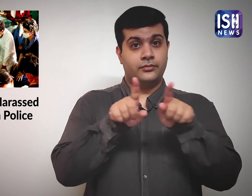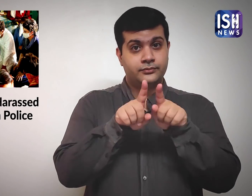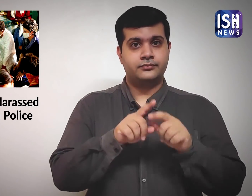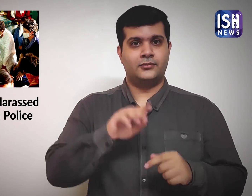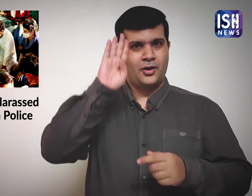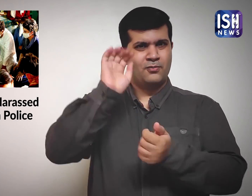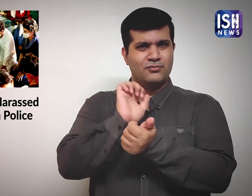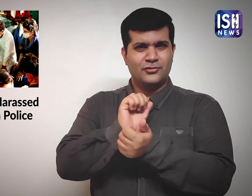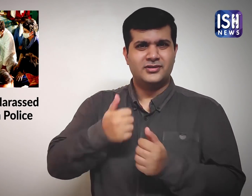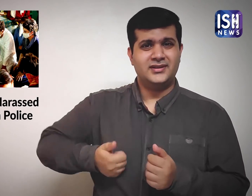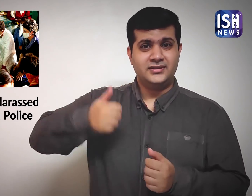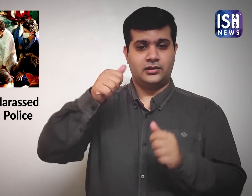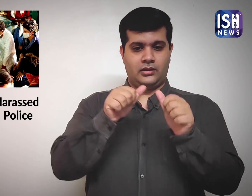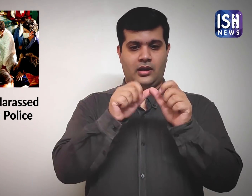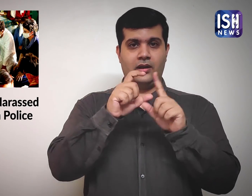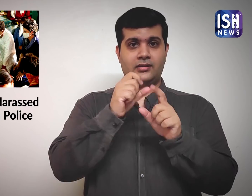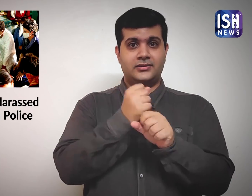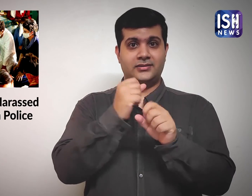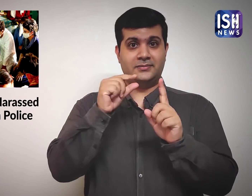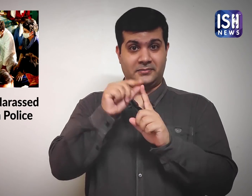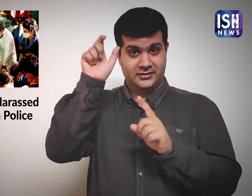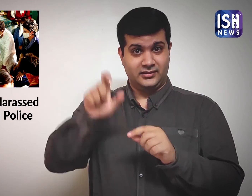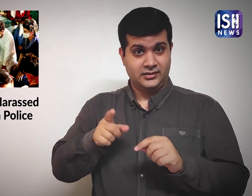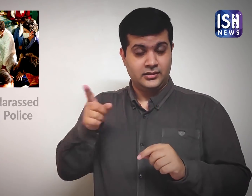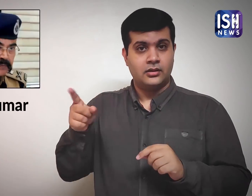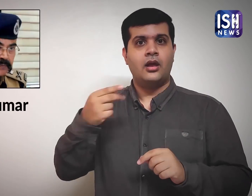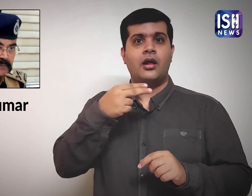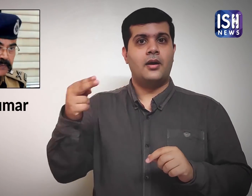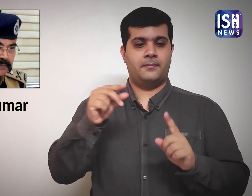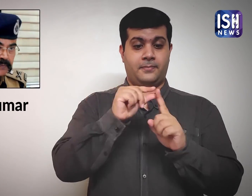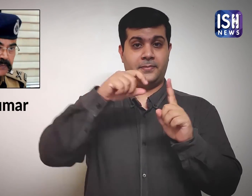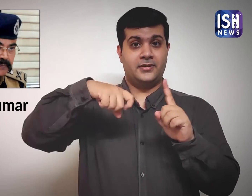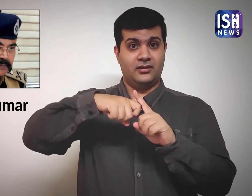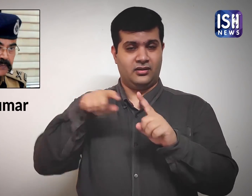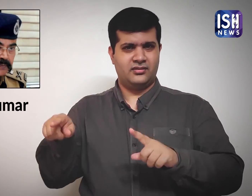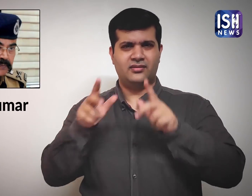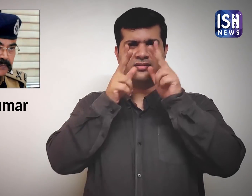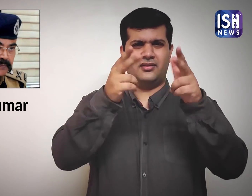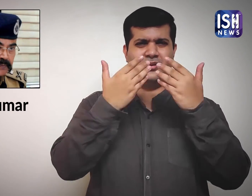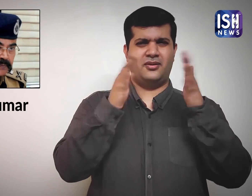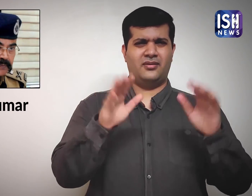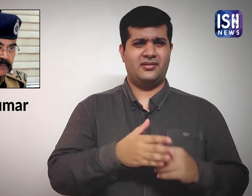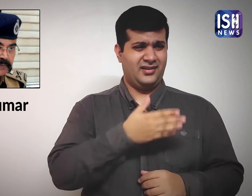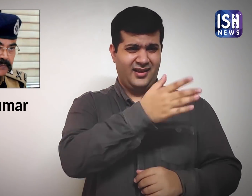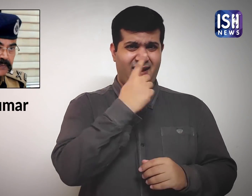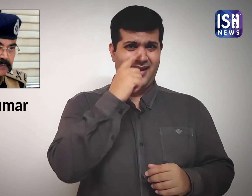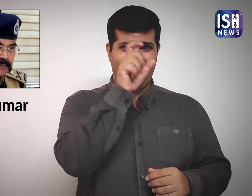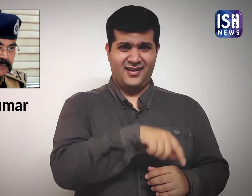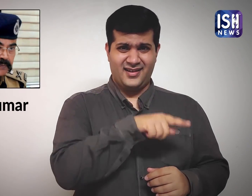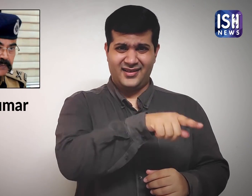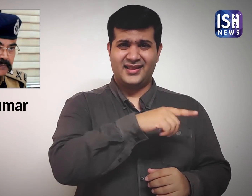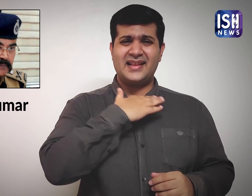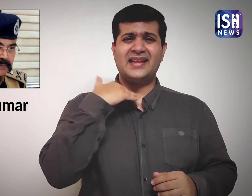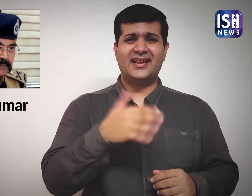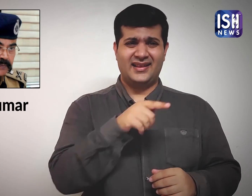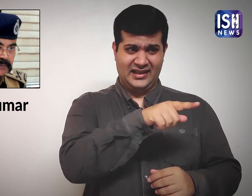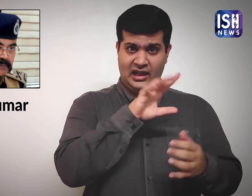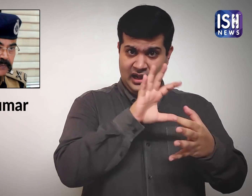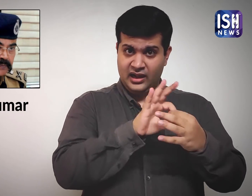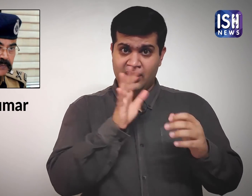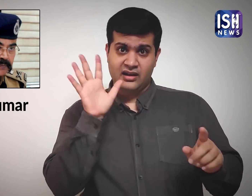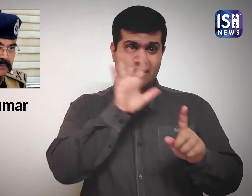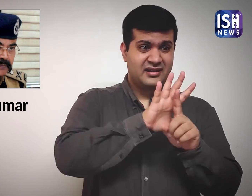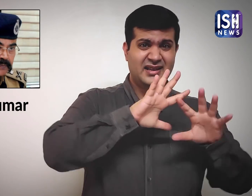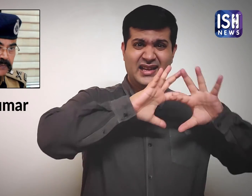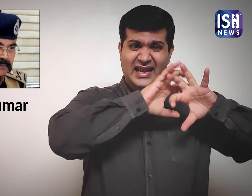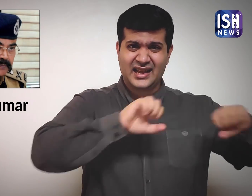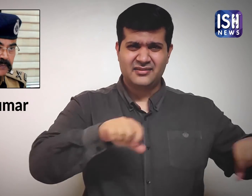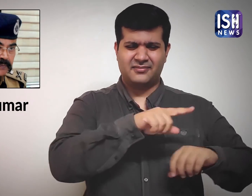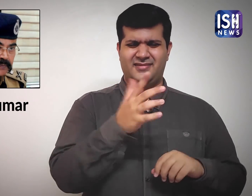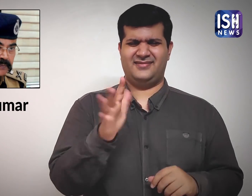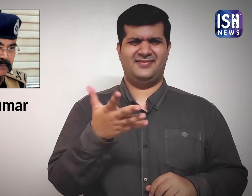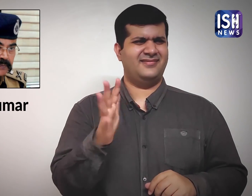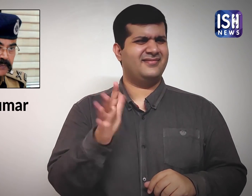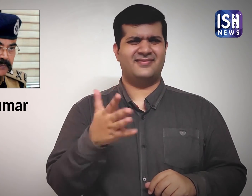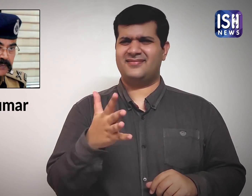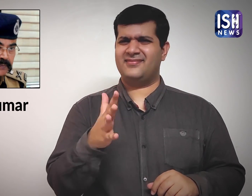Also ADGP Prashant Kumar claimed the woman was not gang-raped.